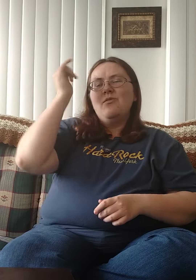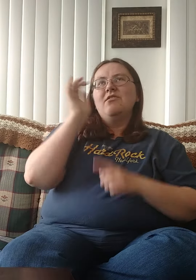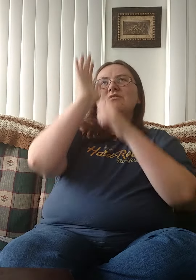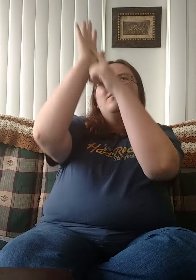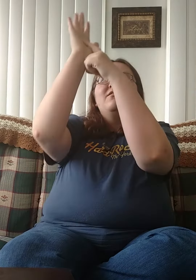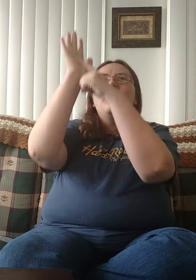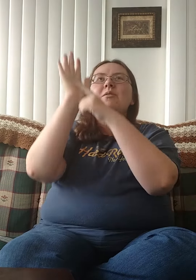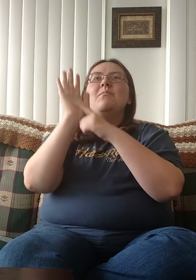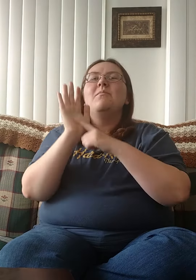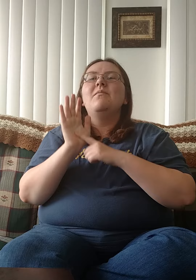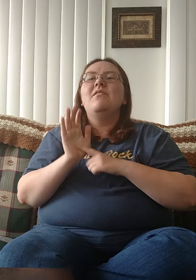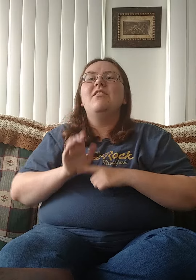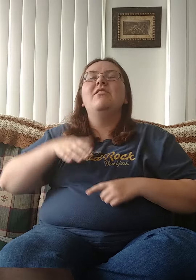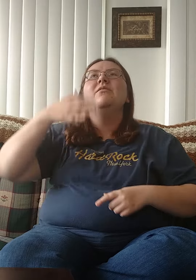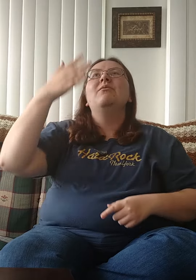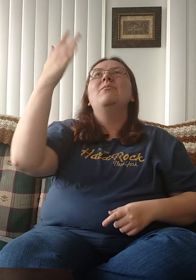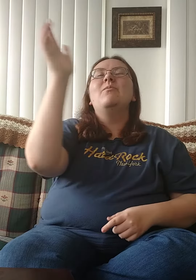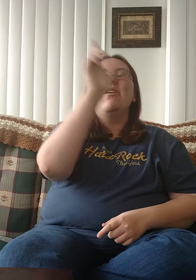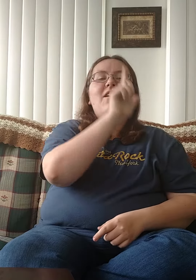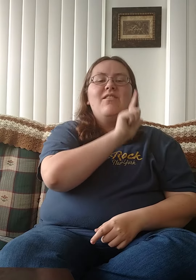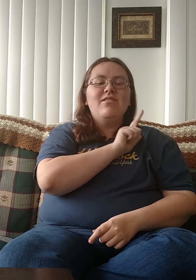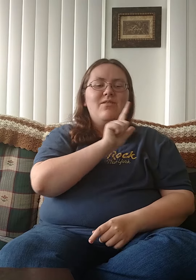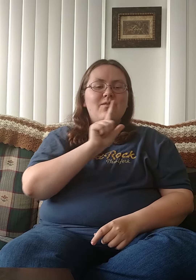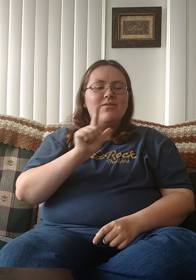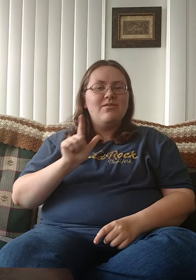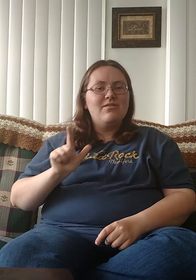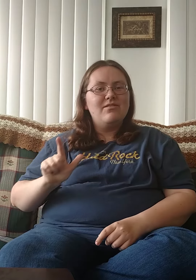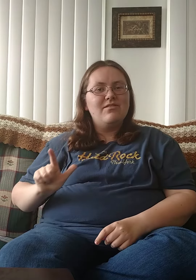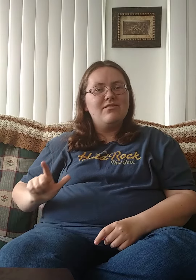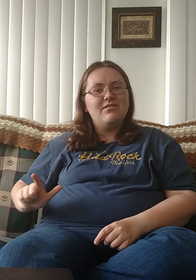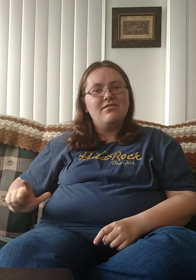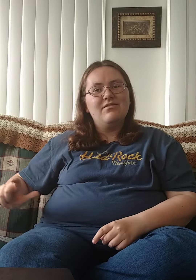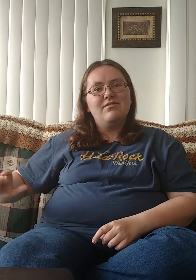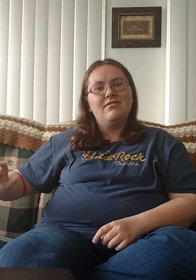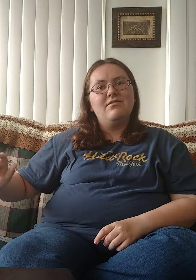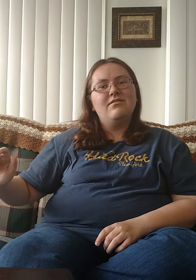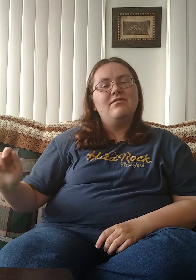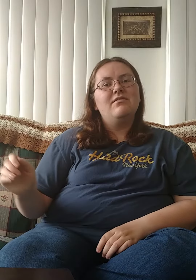To show me you are Lord